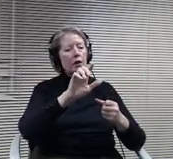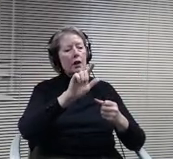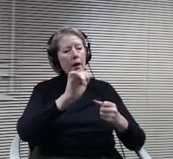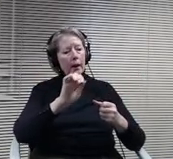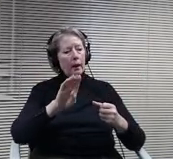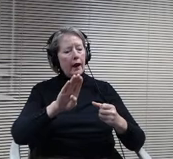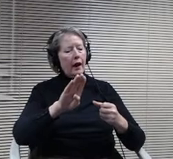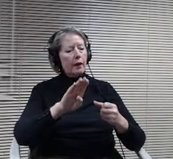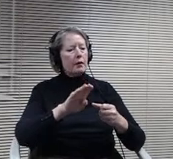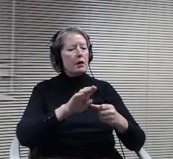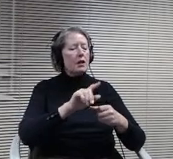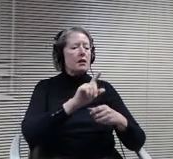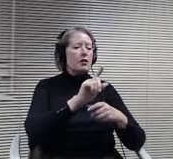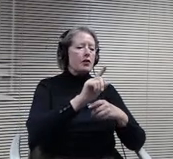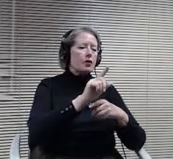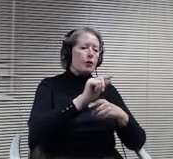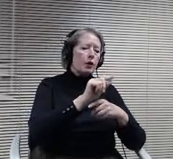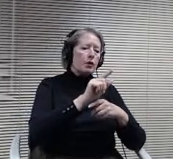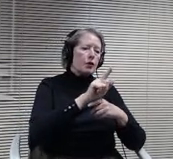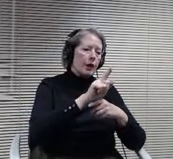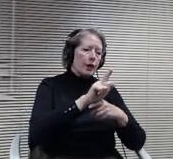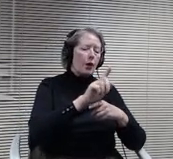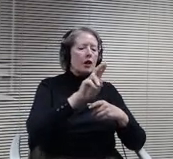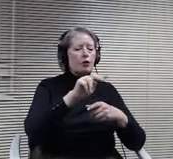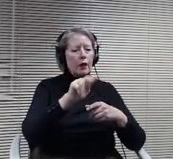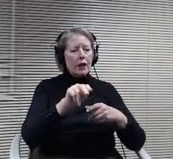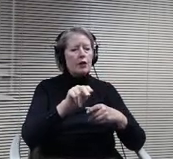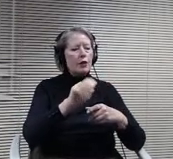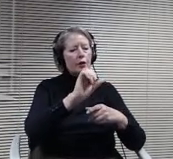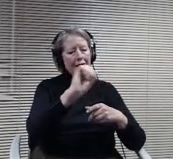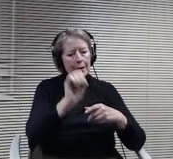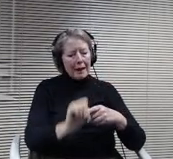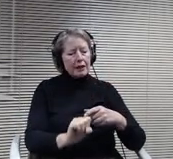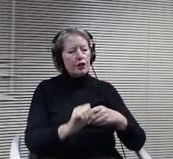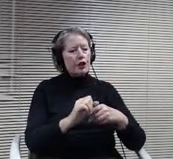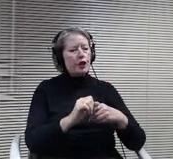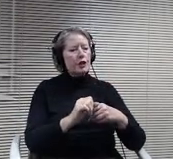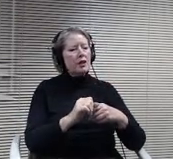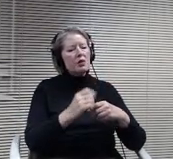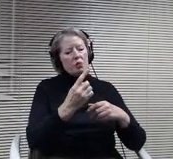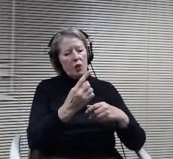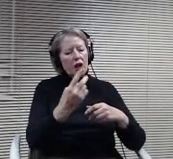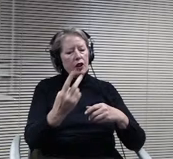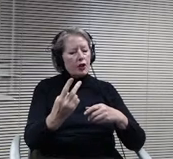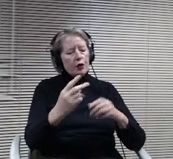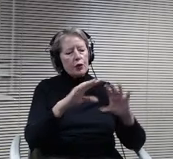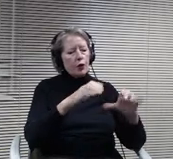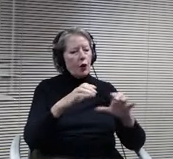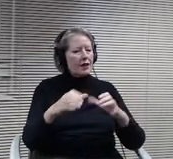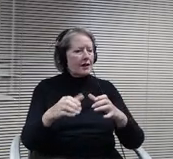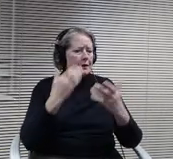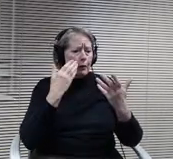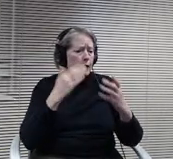how many will sign up for right away. I would point when we started momentum and home renovation physics strand we had